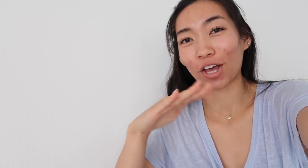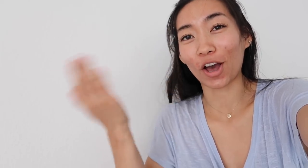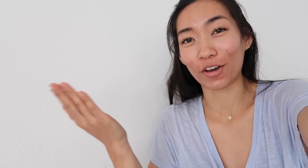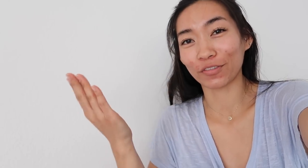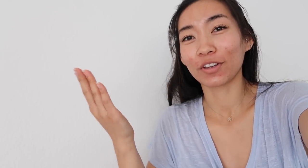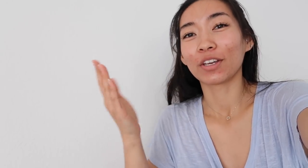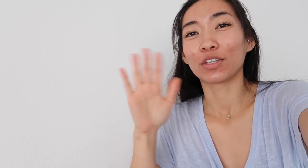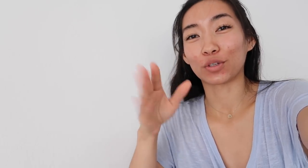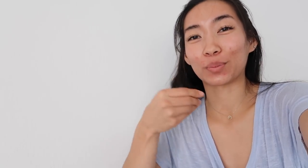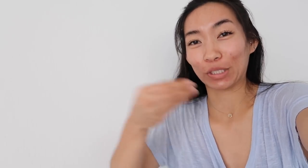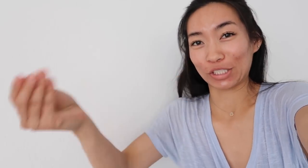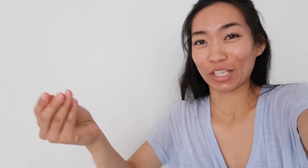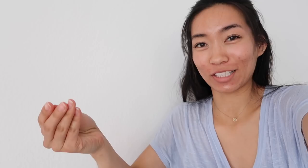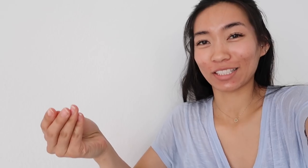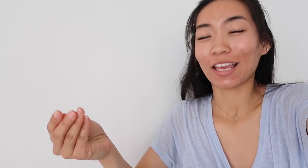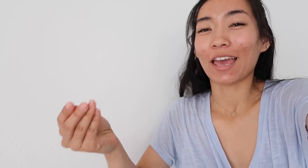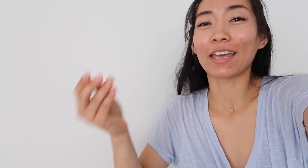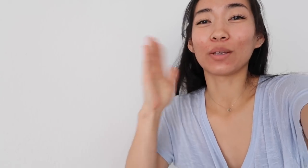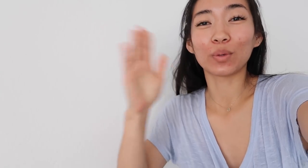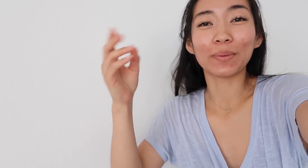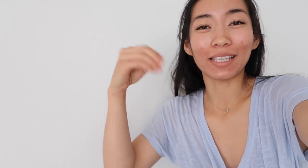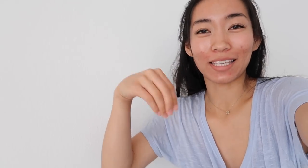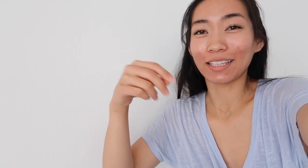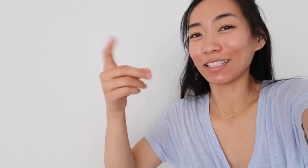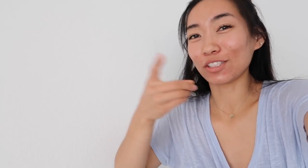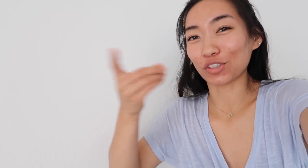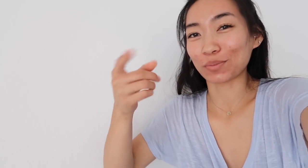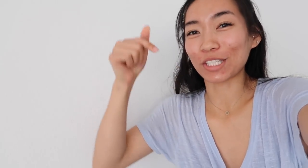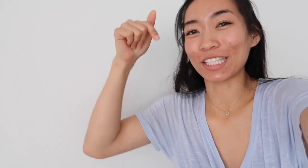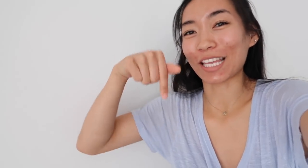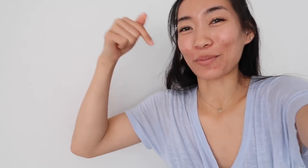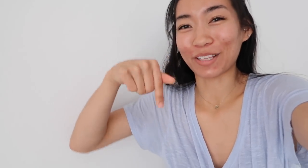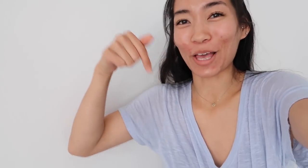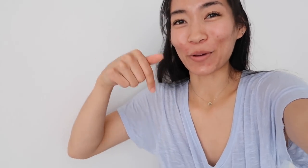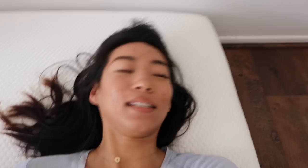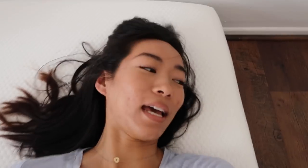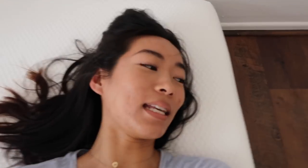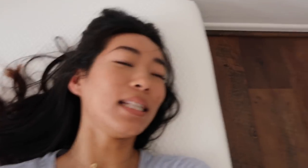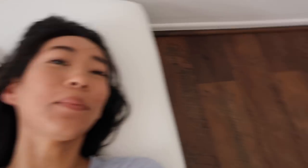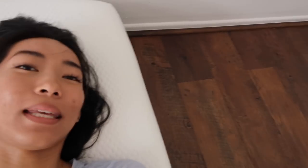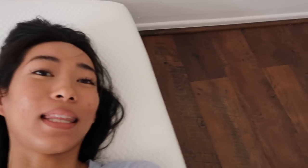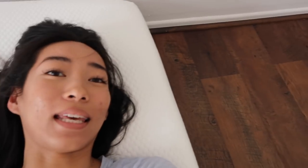off your purchase and it will be in the description down below I sleep like this